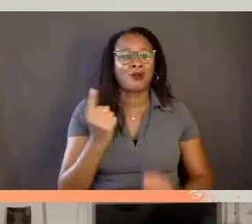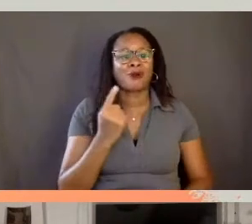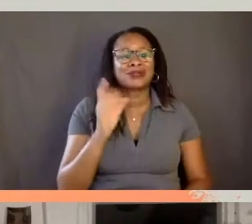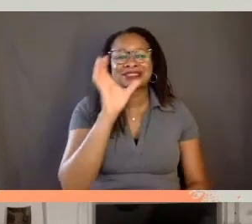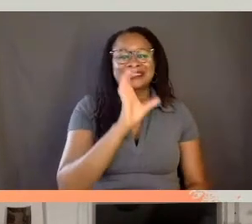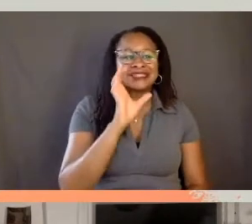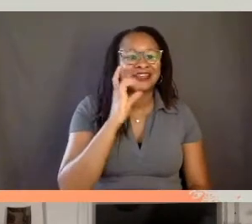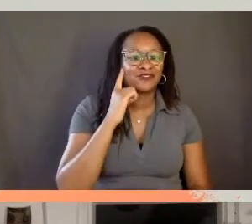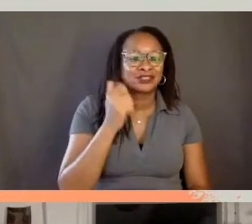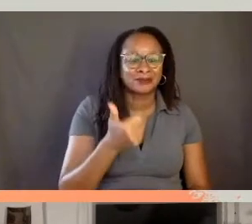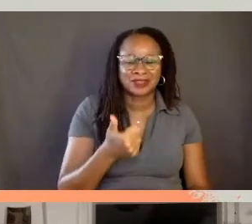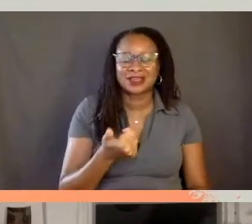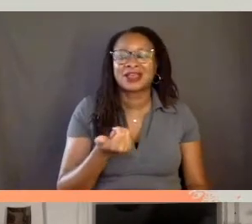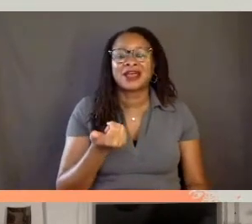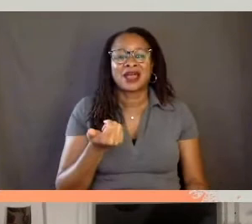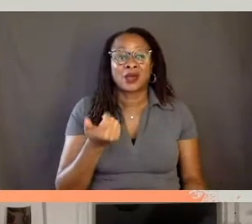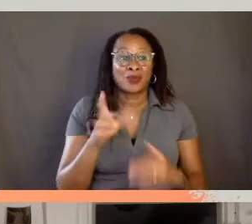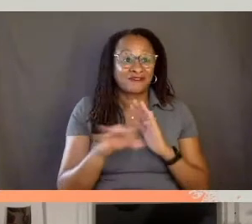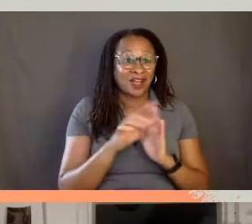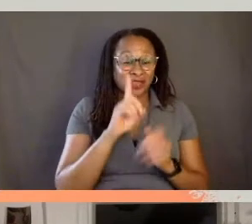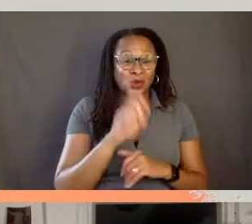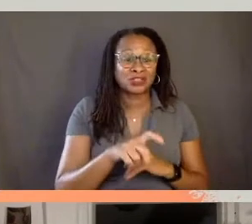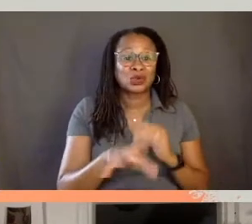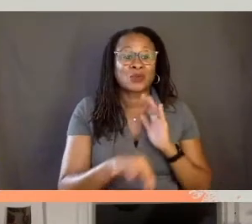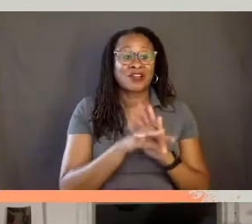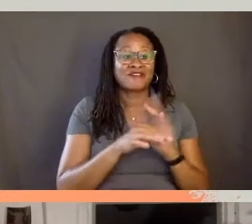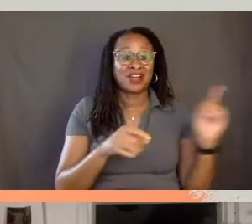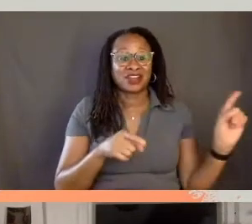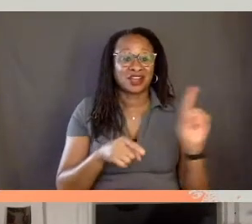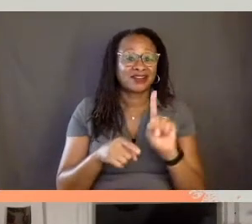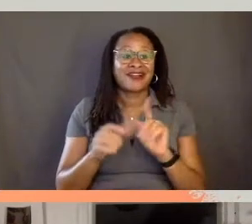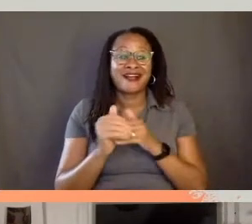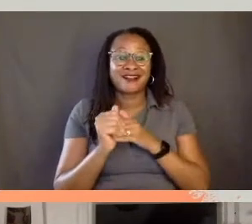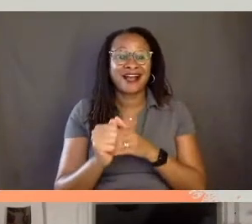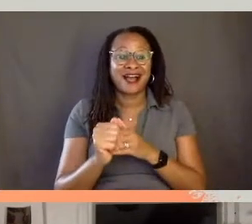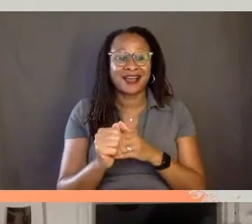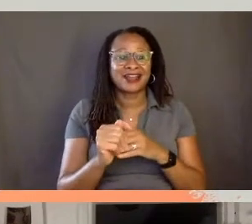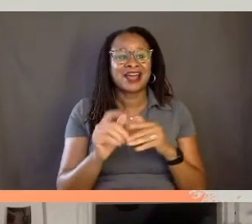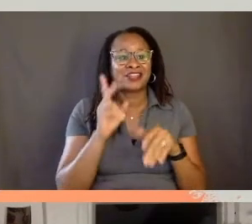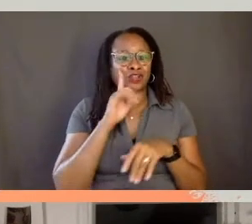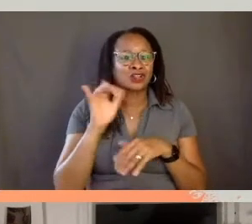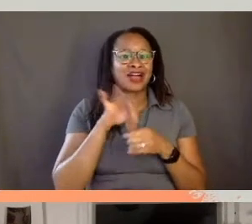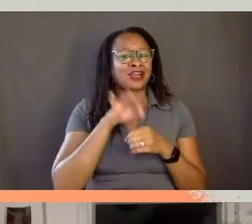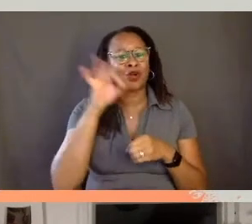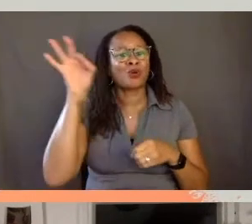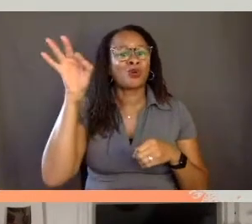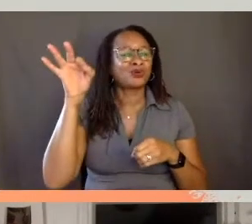have a question, we find one of these guides who appear as apparitions, they appear magically sort of inside the house